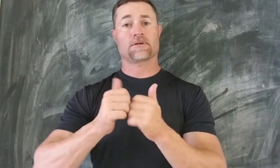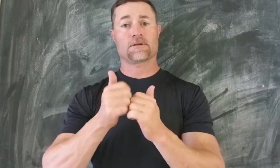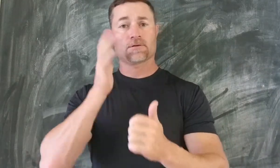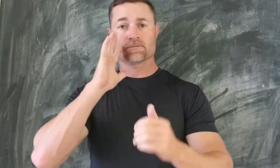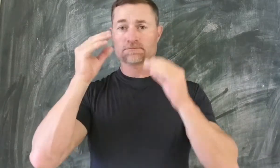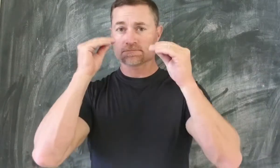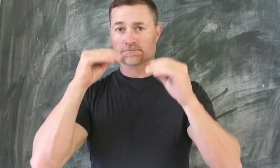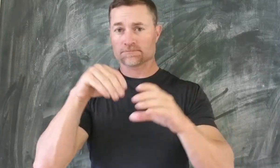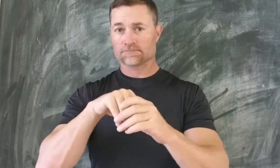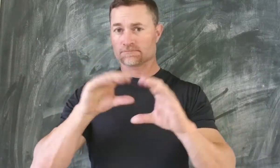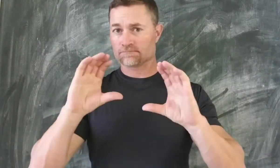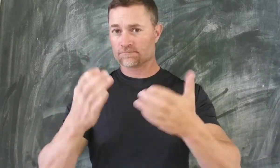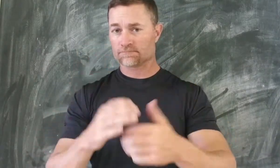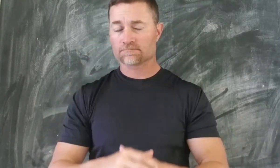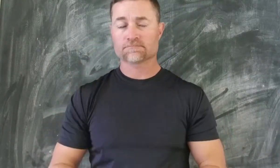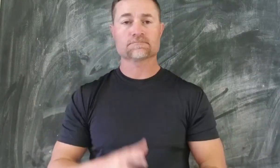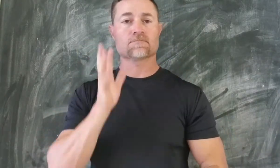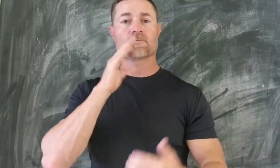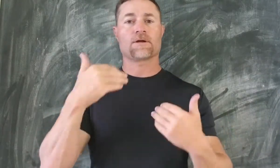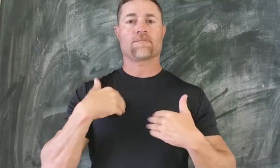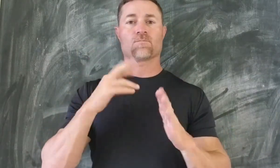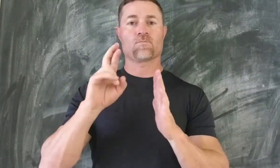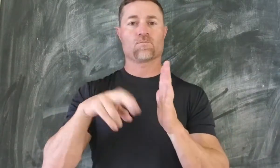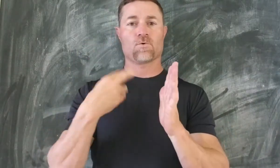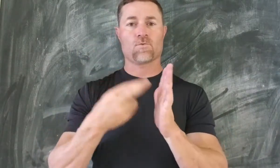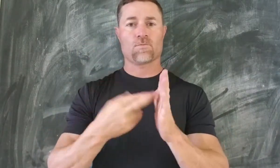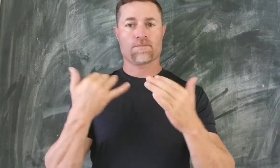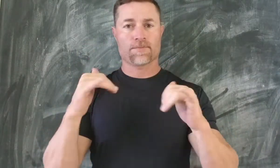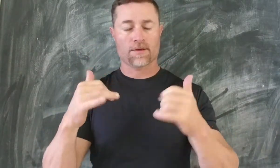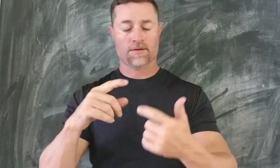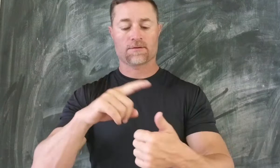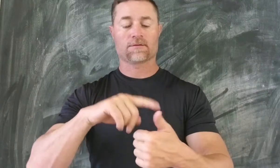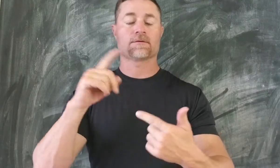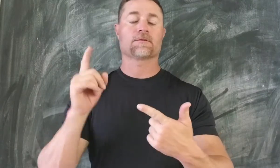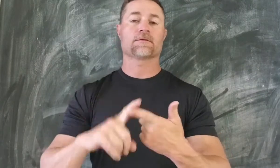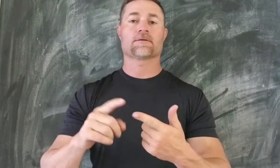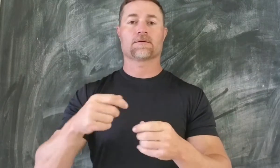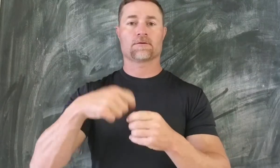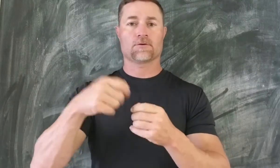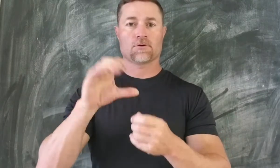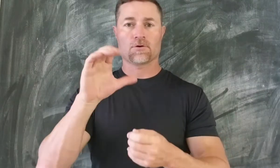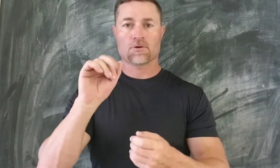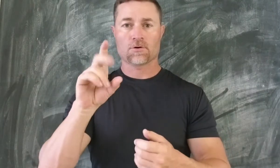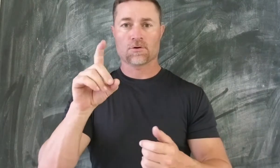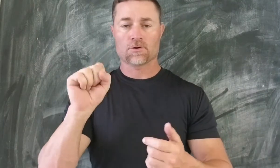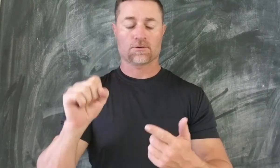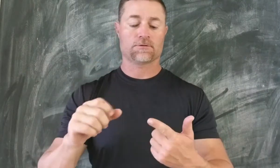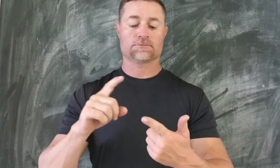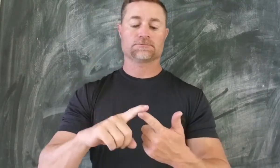How will I teach all this in class? We will have role playing, flash cards,